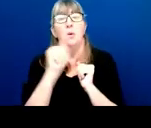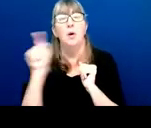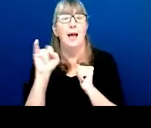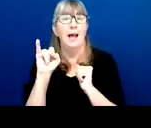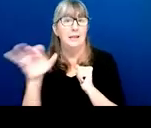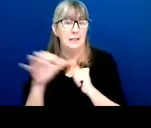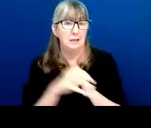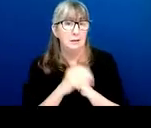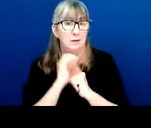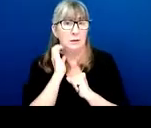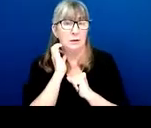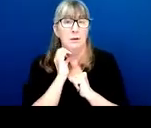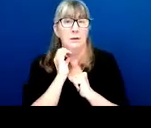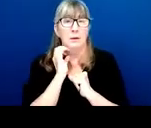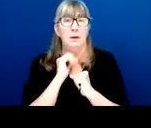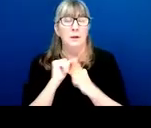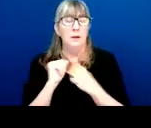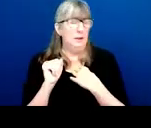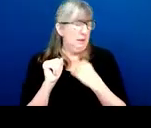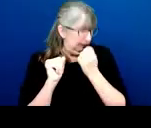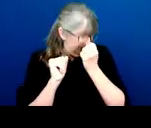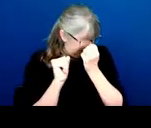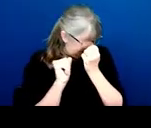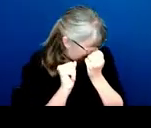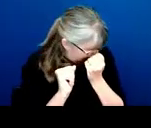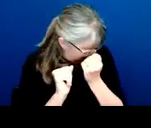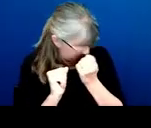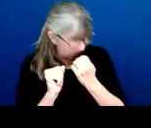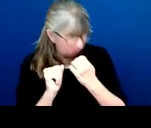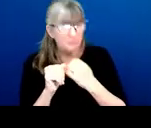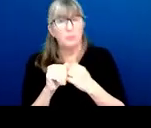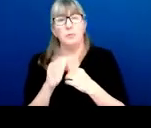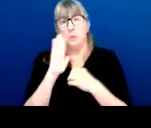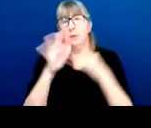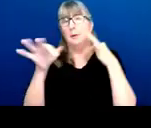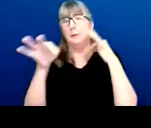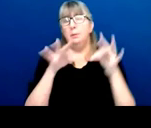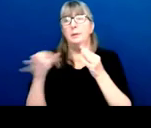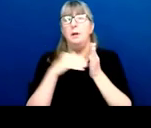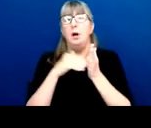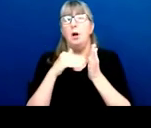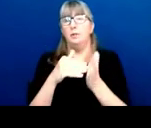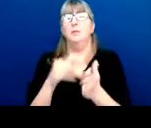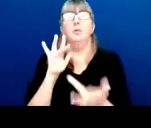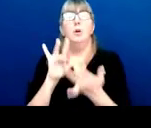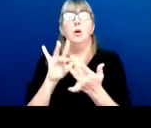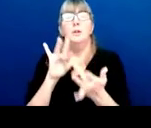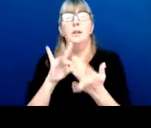You'll be hearing this guidance a lot at this seminar. Reach out to your program officers